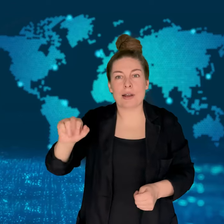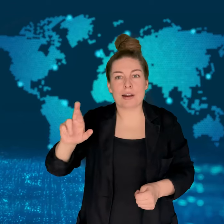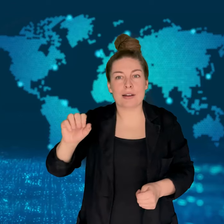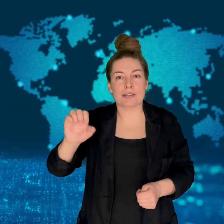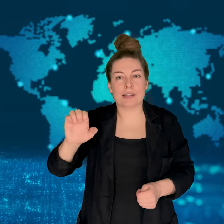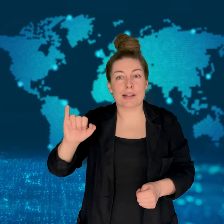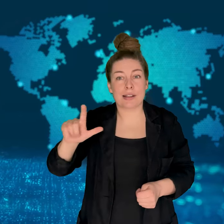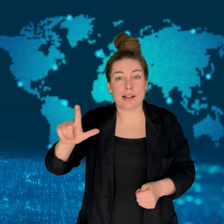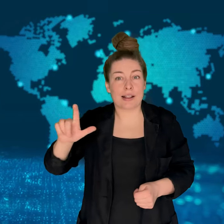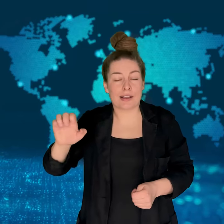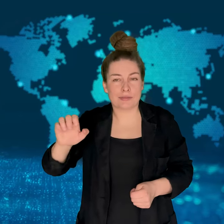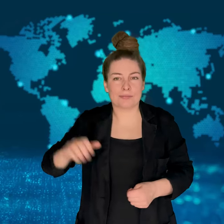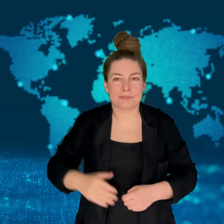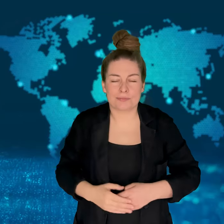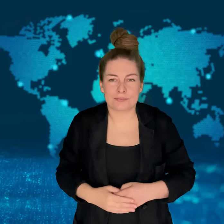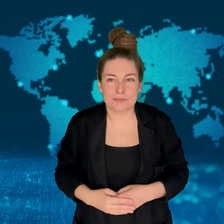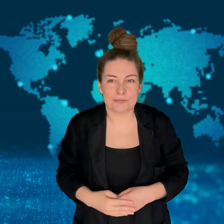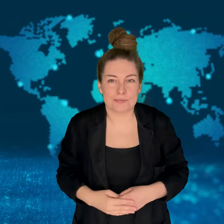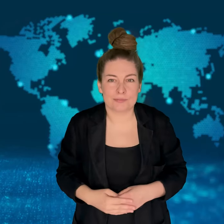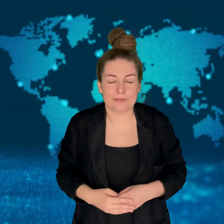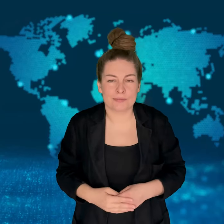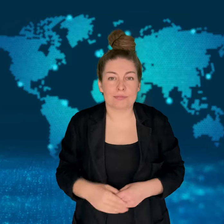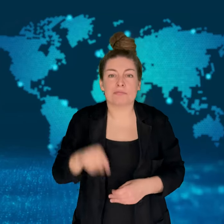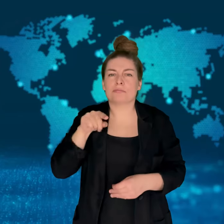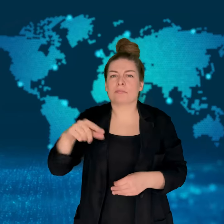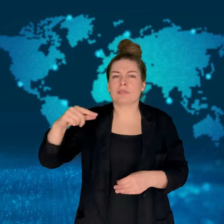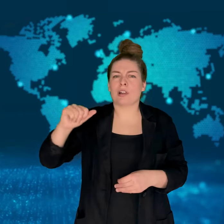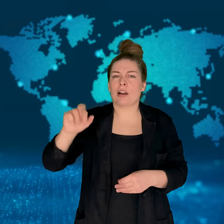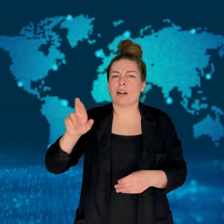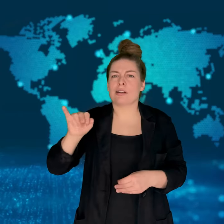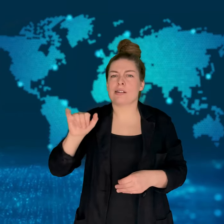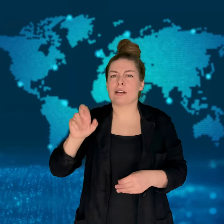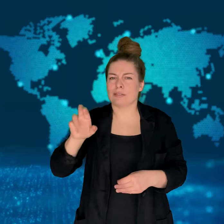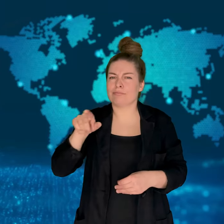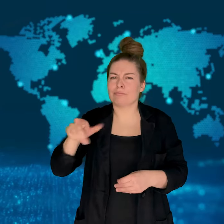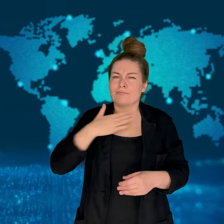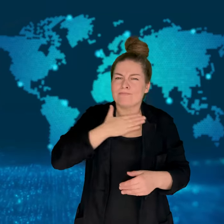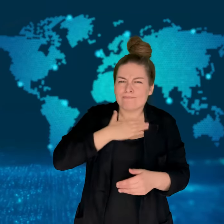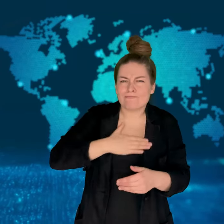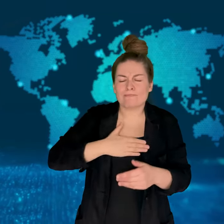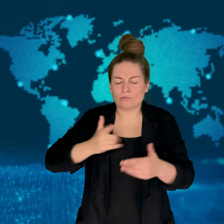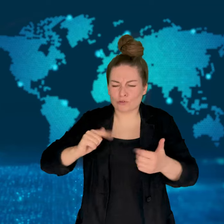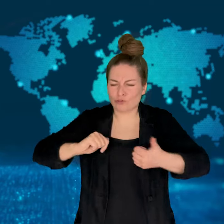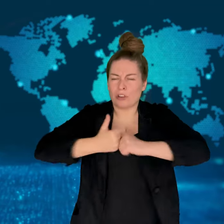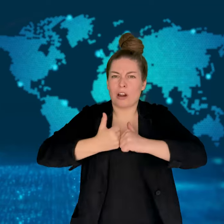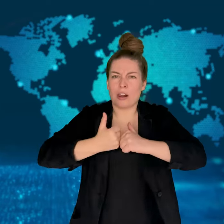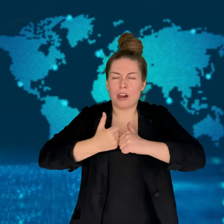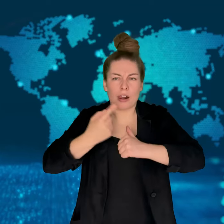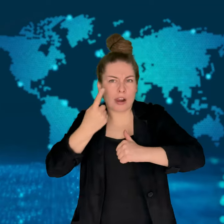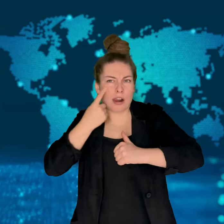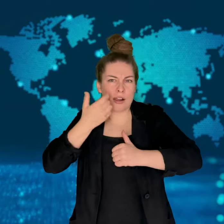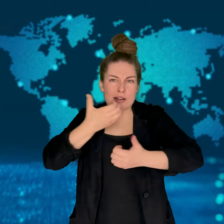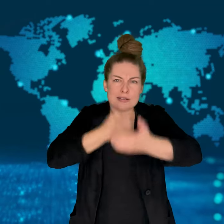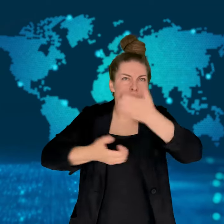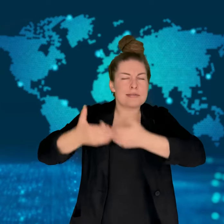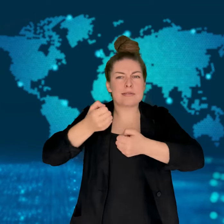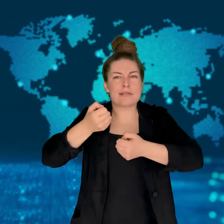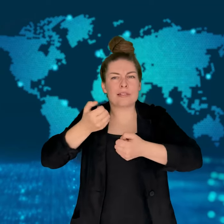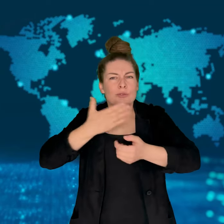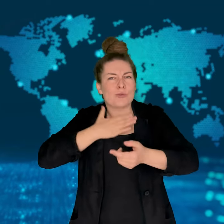She will return to obstacle racing and hopes to carry the Olympic torch